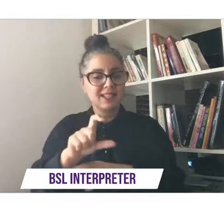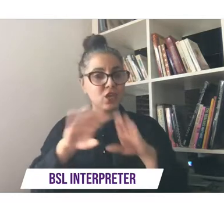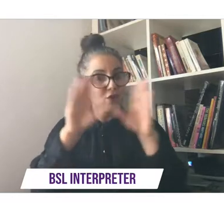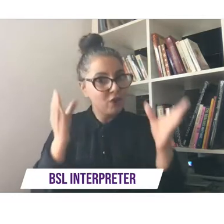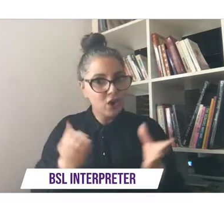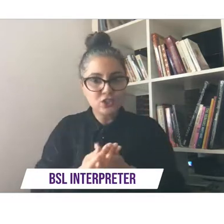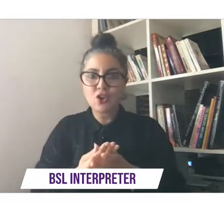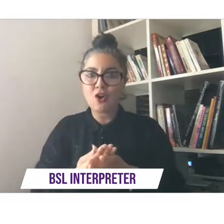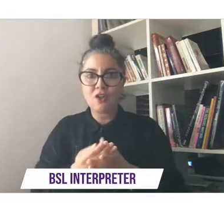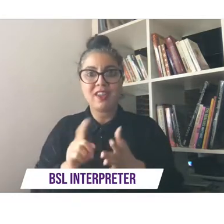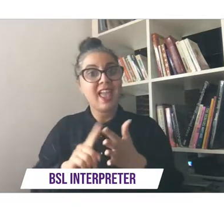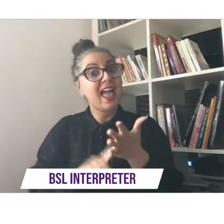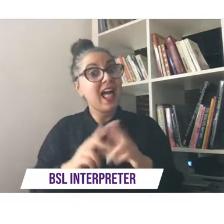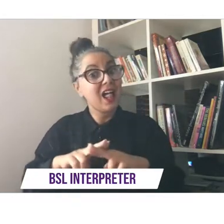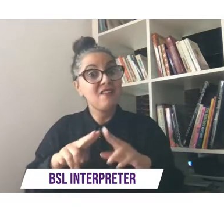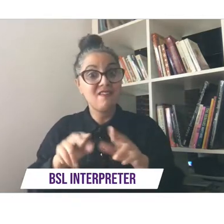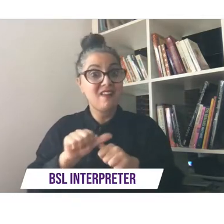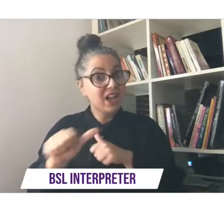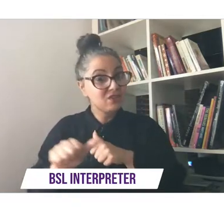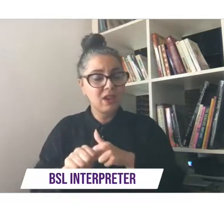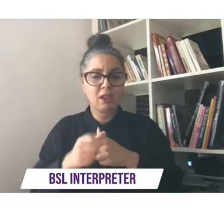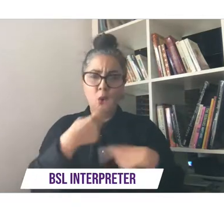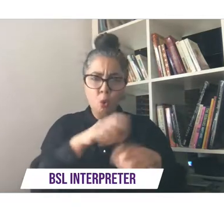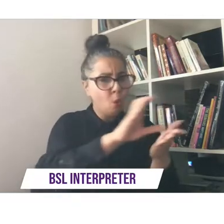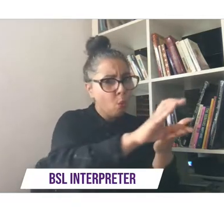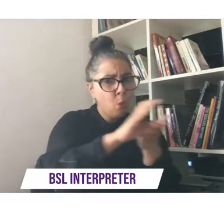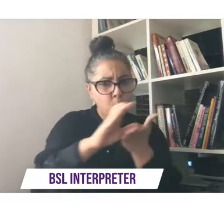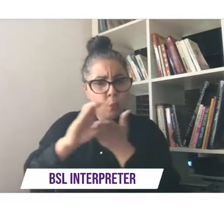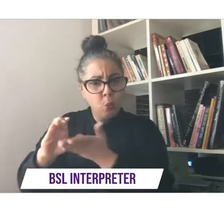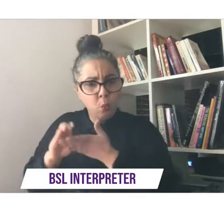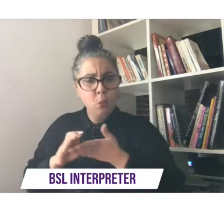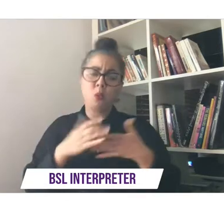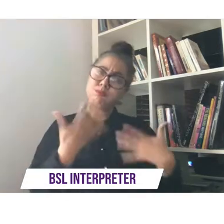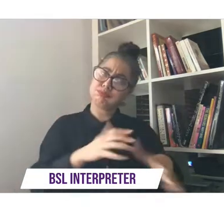and we're no less grateful to all of the sponsors who have supported kid sessions keynote speed